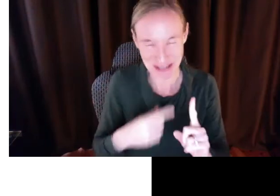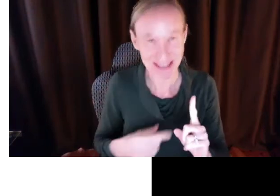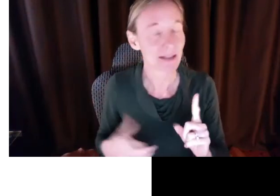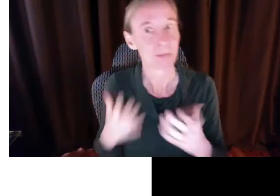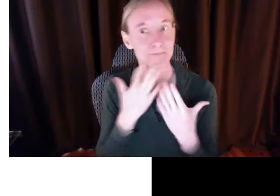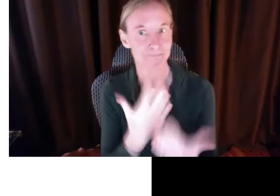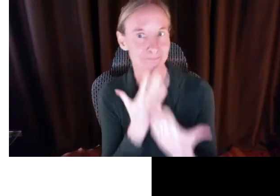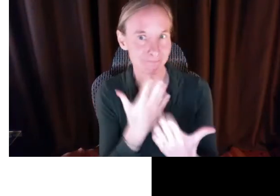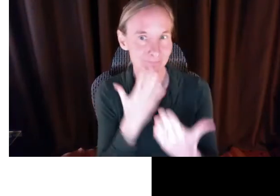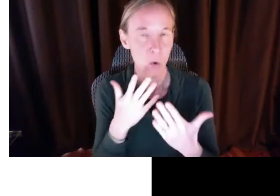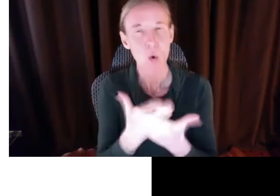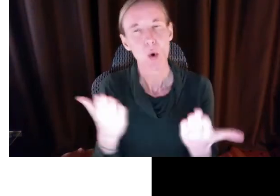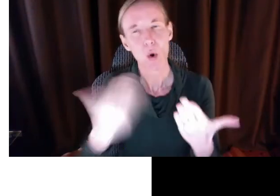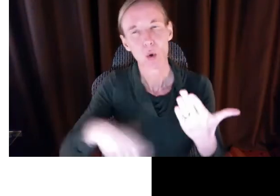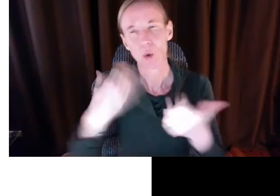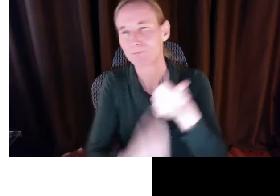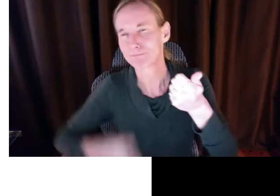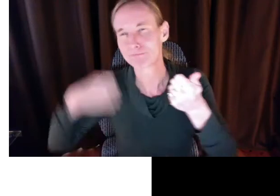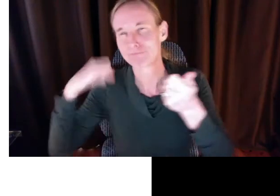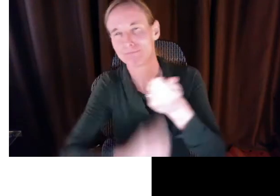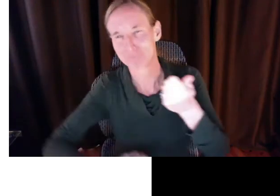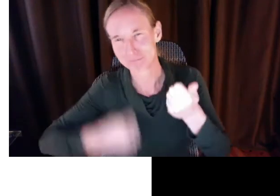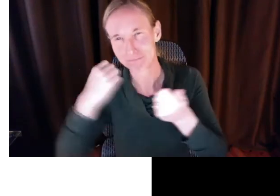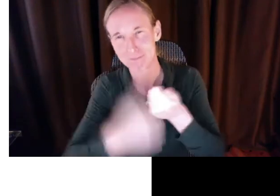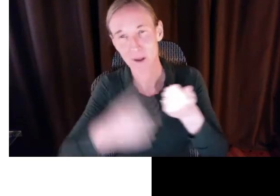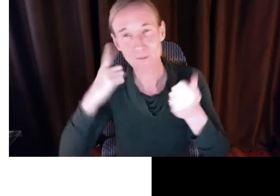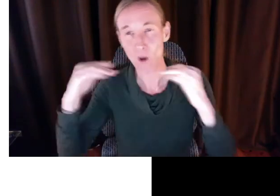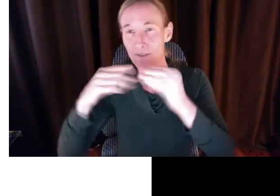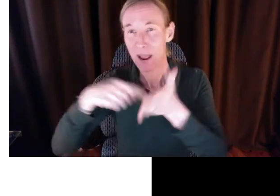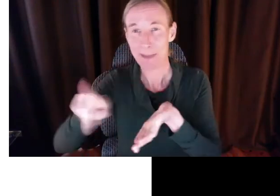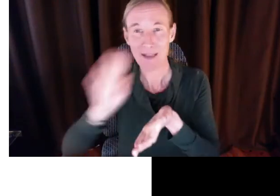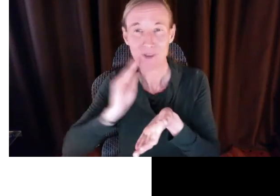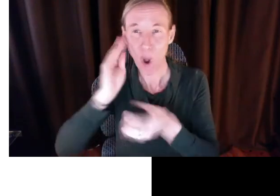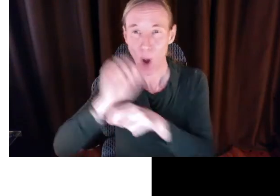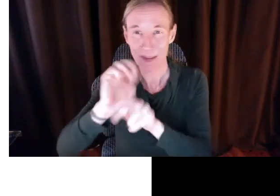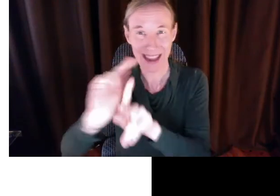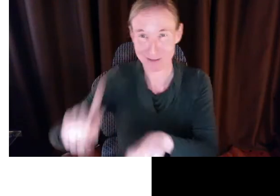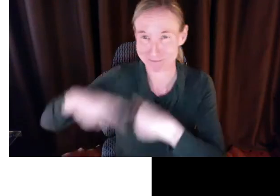disabilities. Now called the office of the chief disability